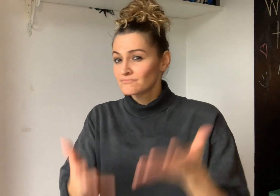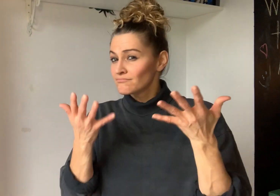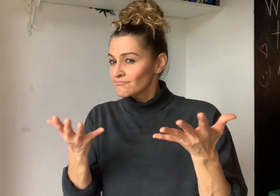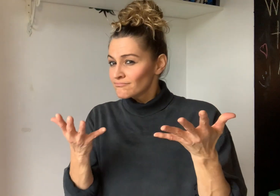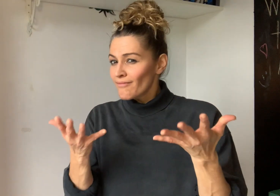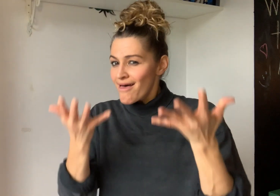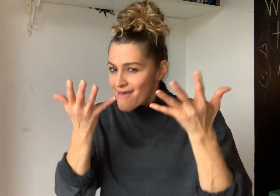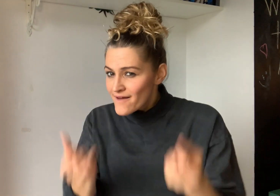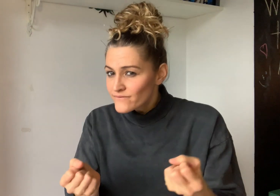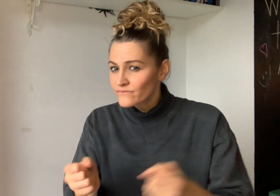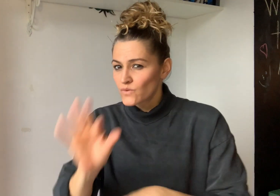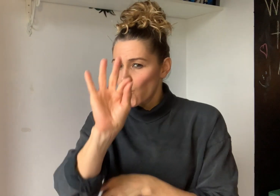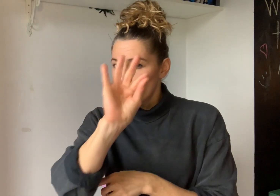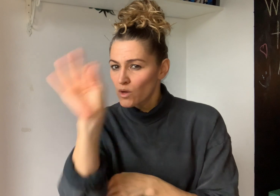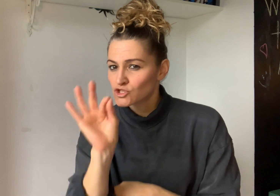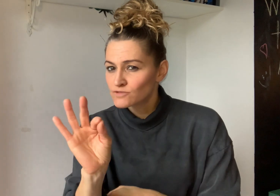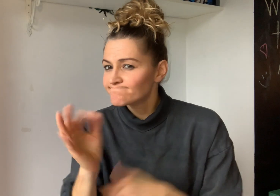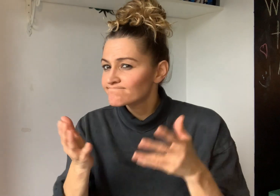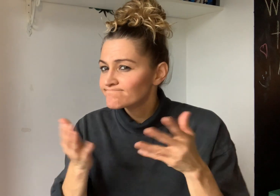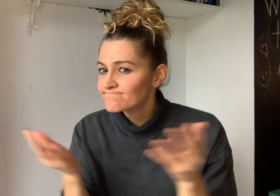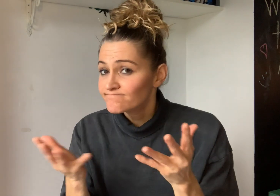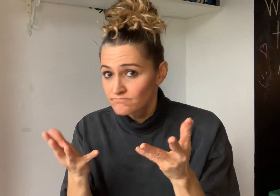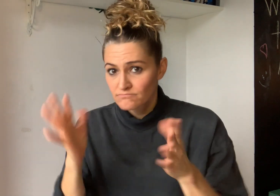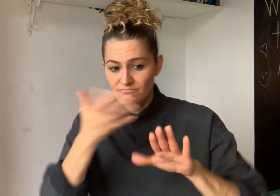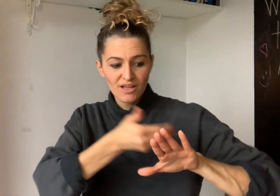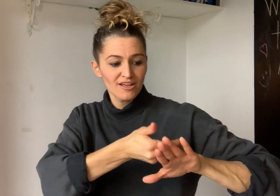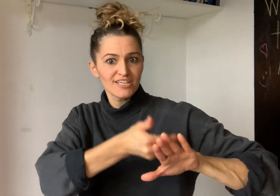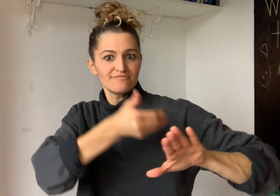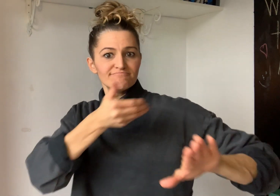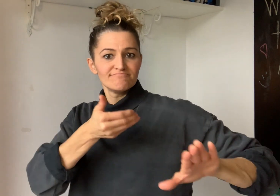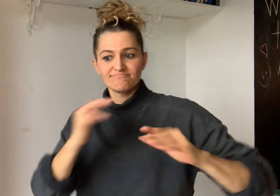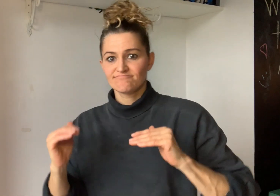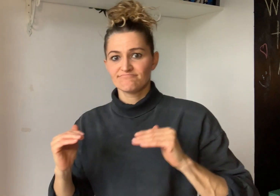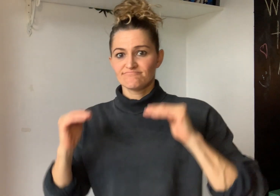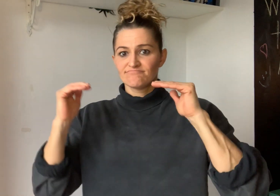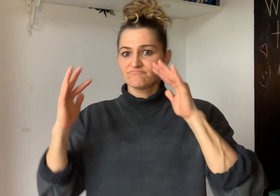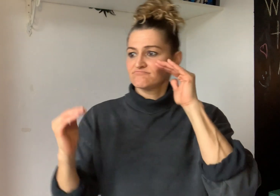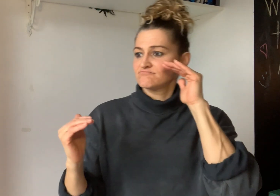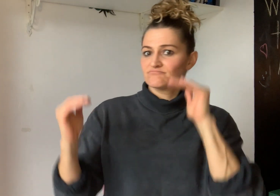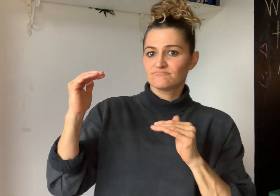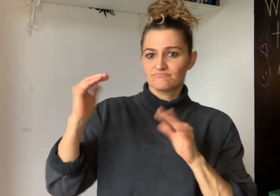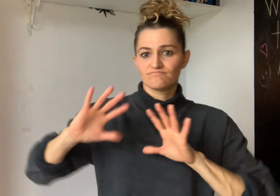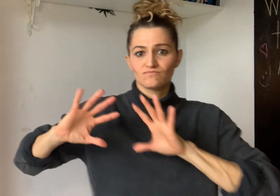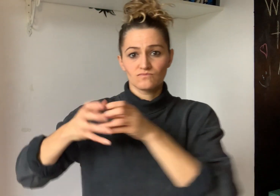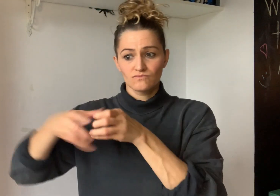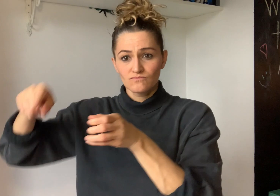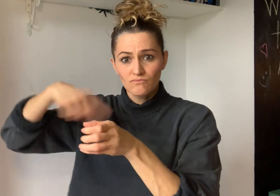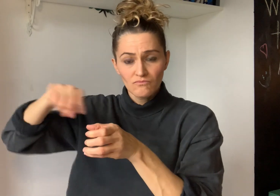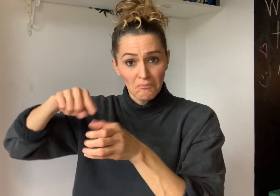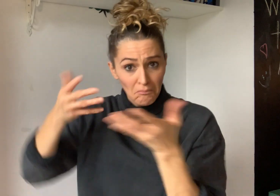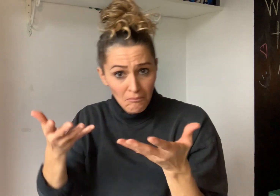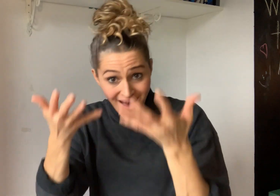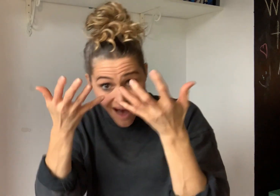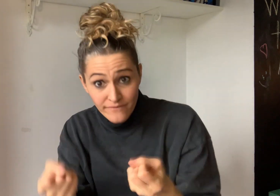Is elitism common in the Deaf community? What other factors would